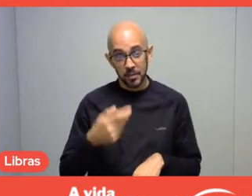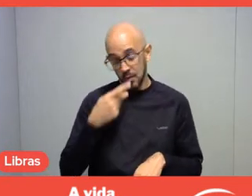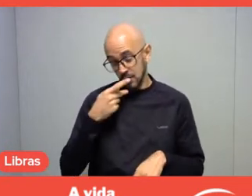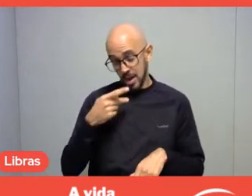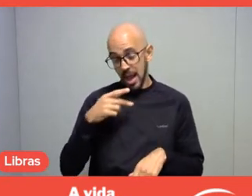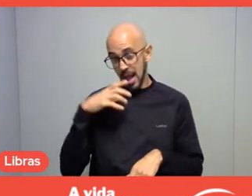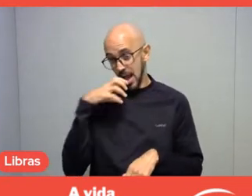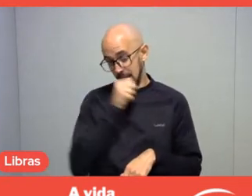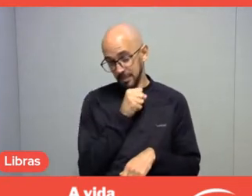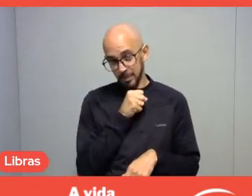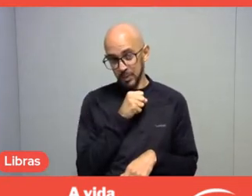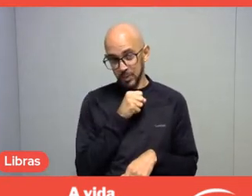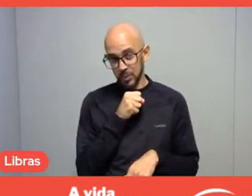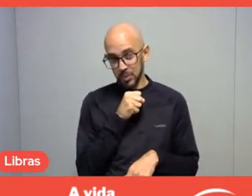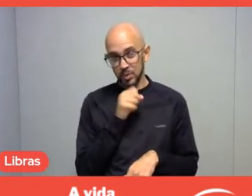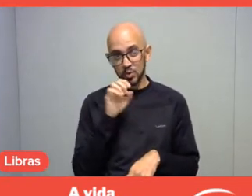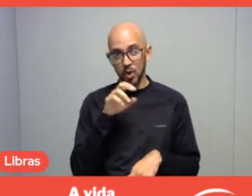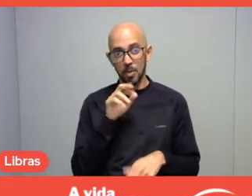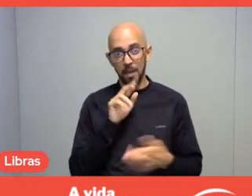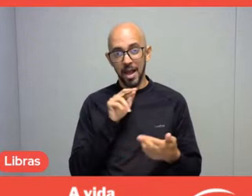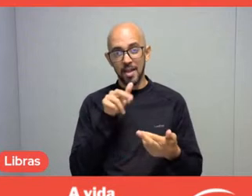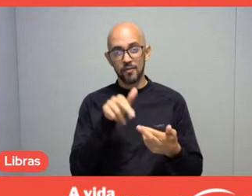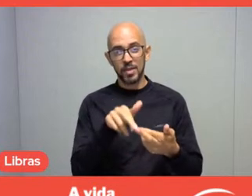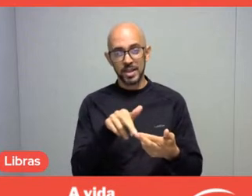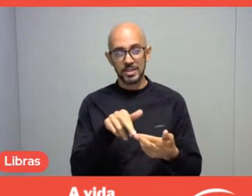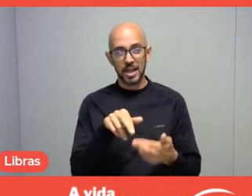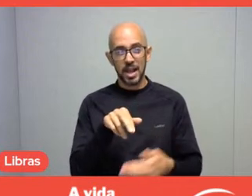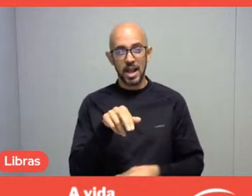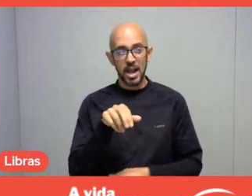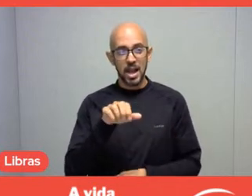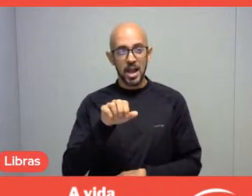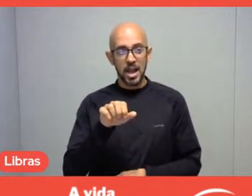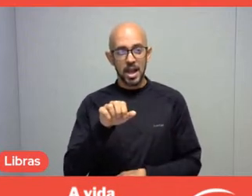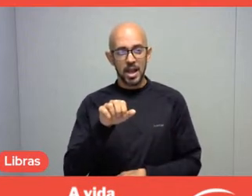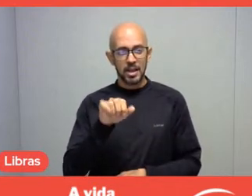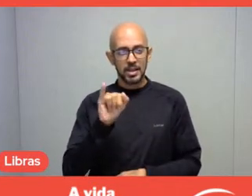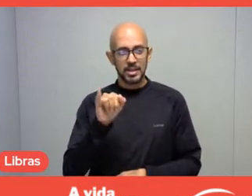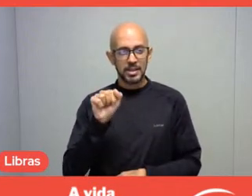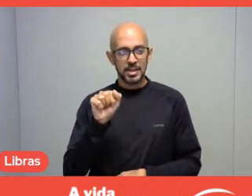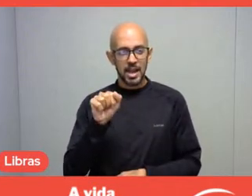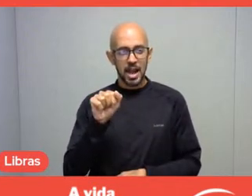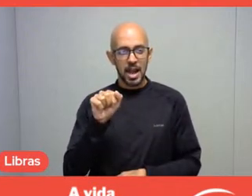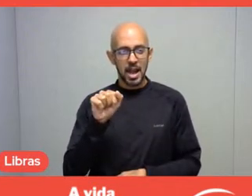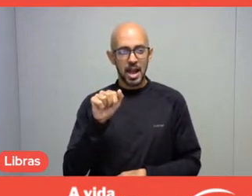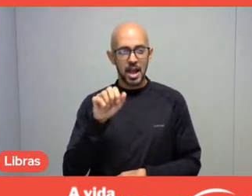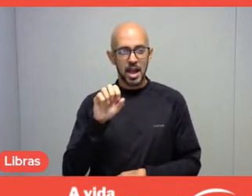A reference to professor Uvinha's EACH.